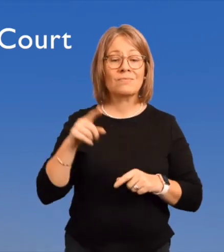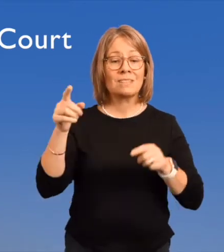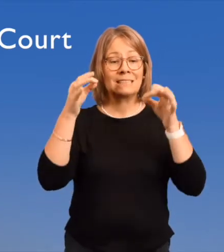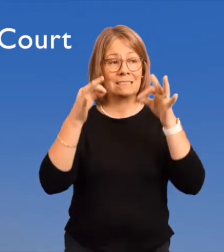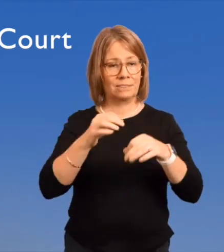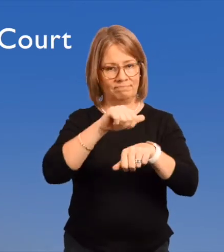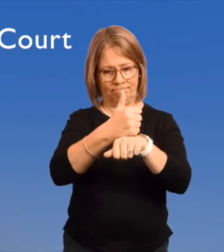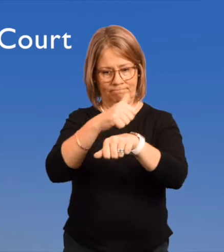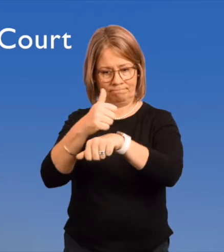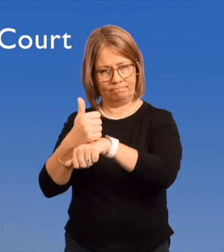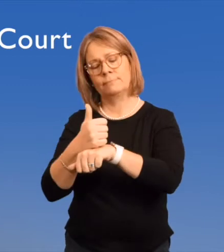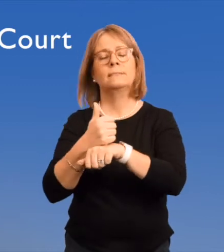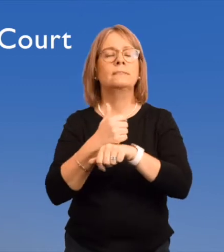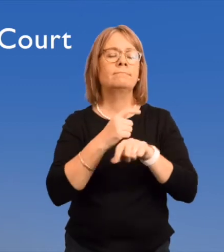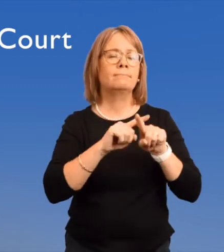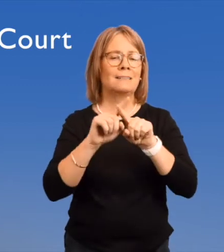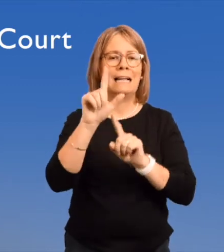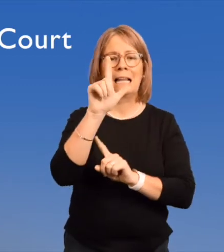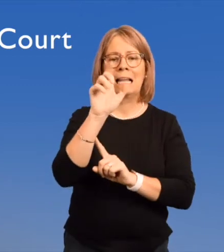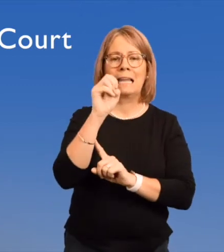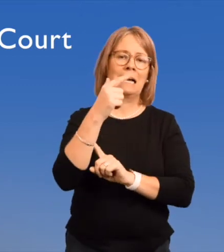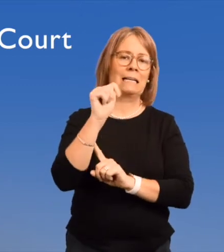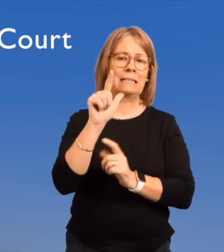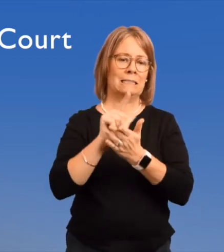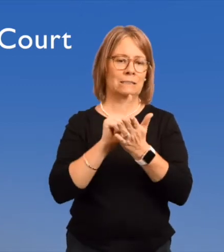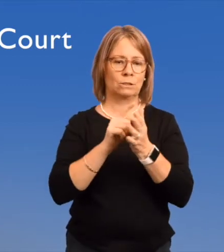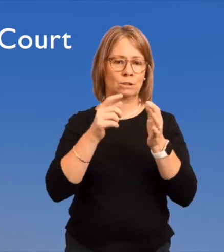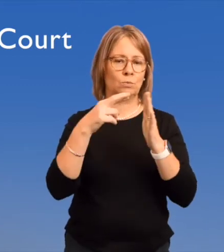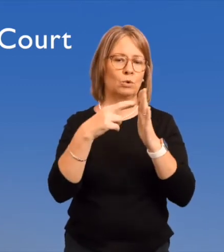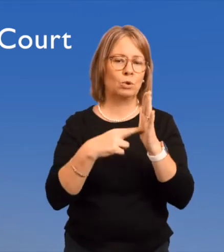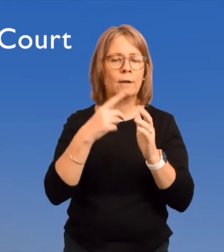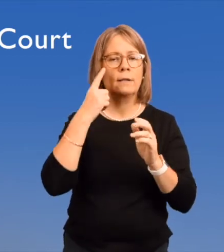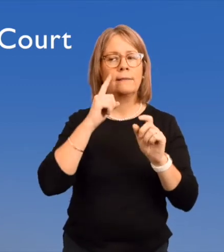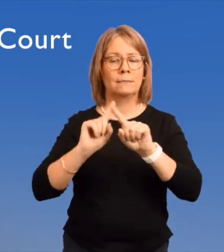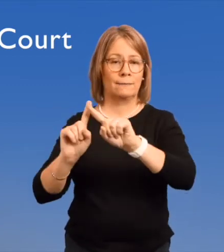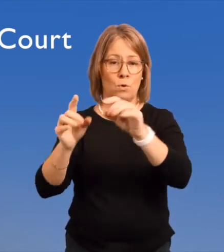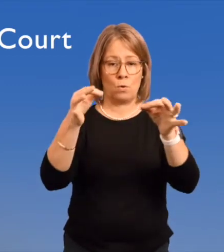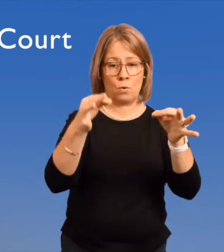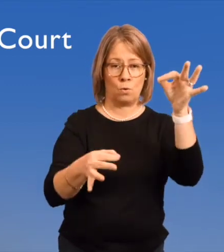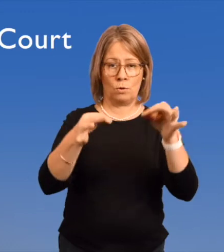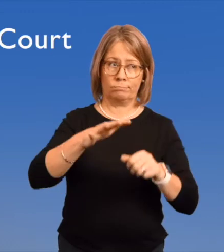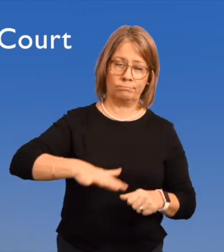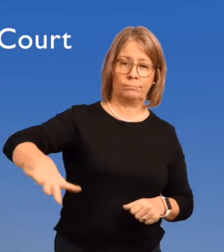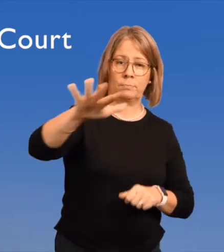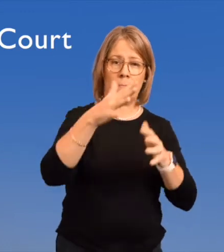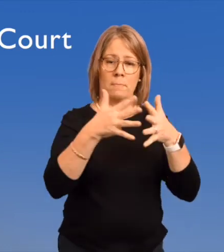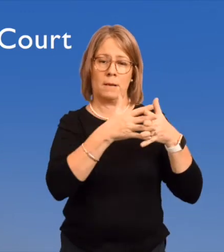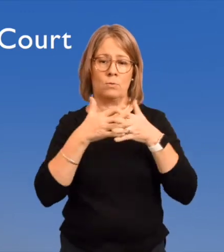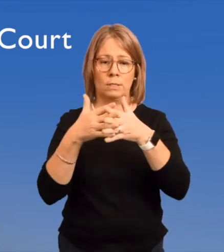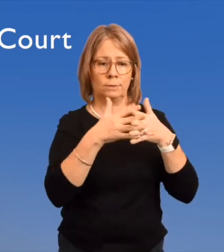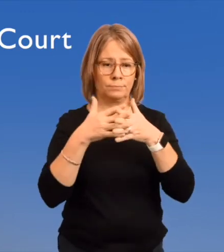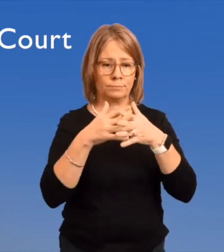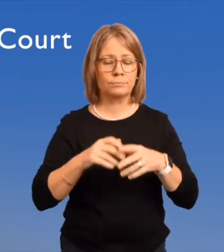The Supreme Court's decision set legal rules for all other courts throughout America.